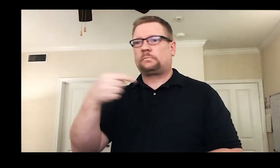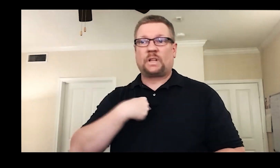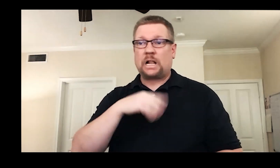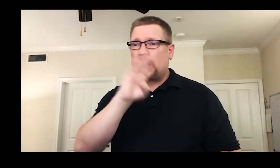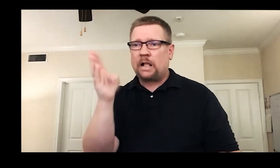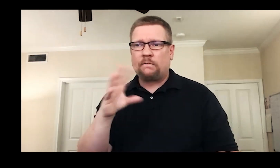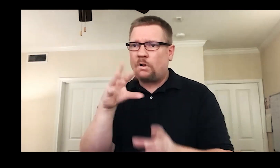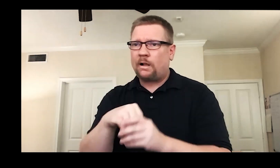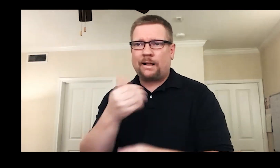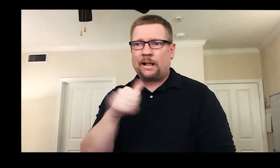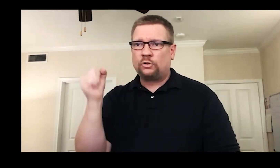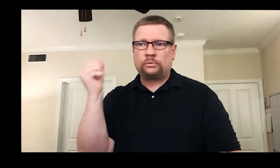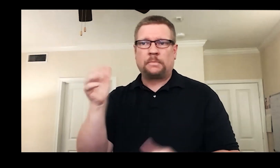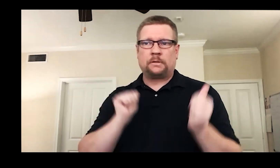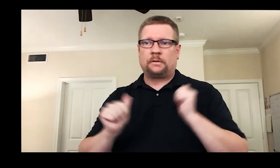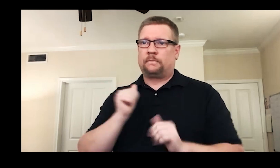I had never acted in a Shakespeare play before,